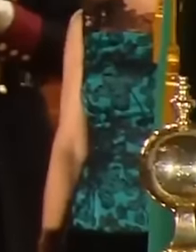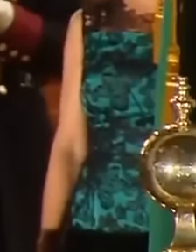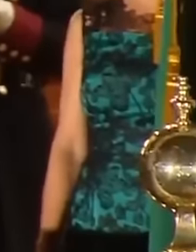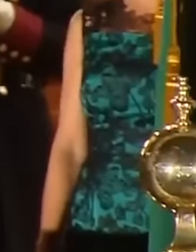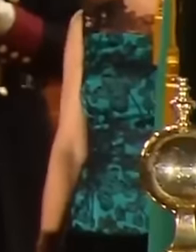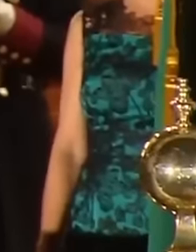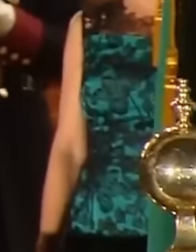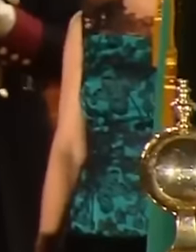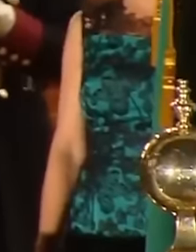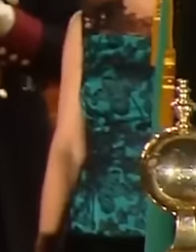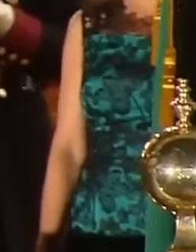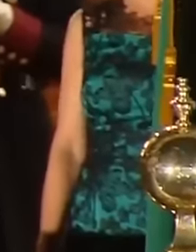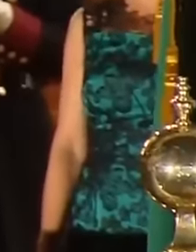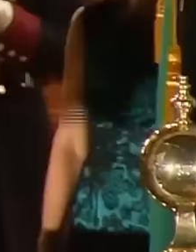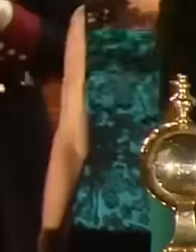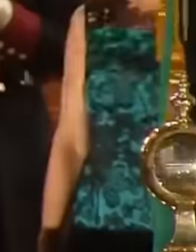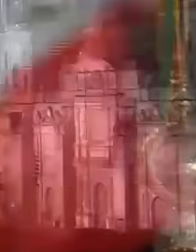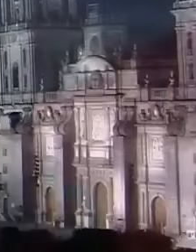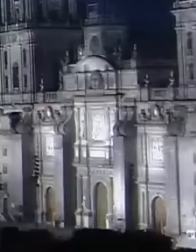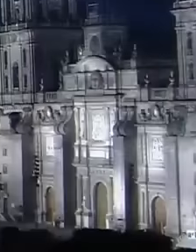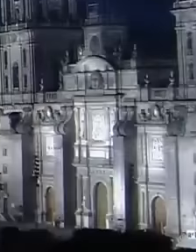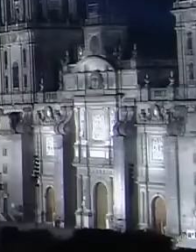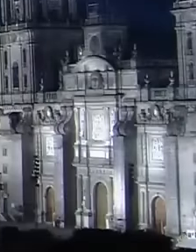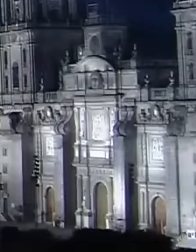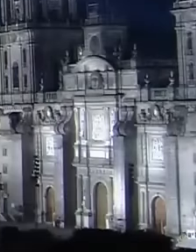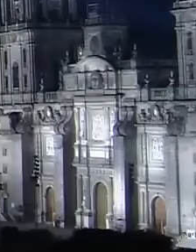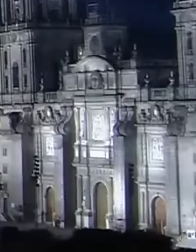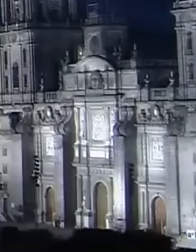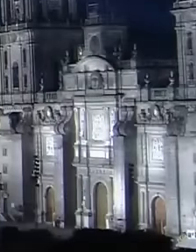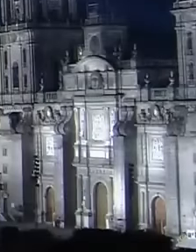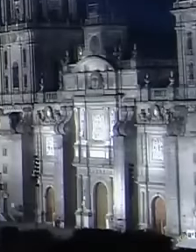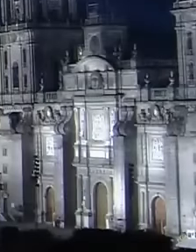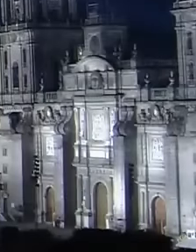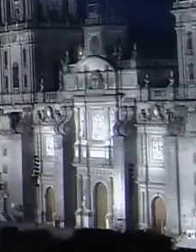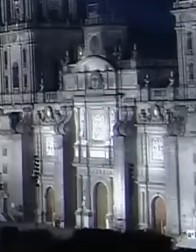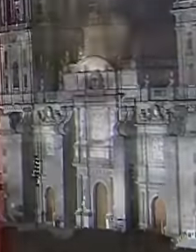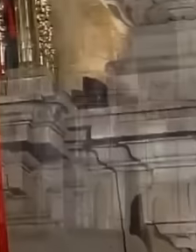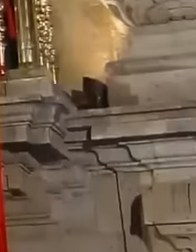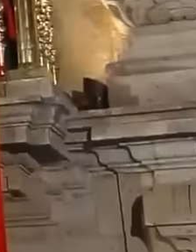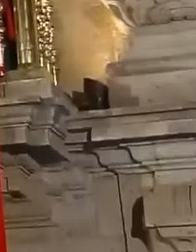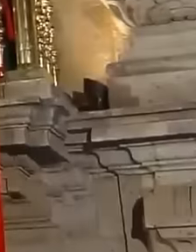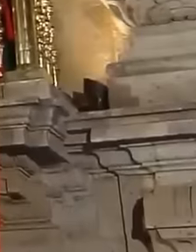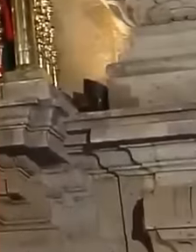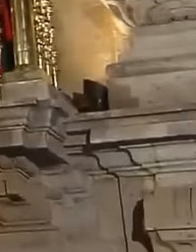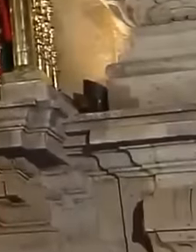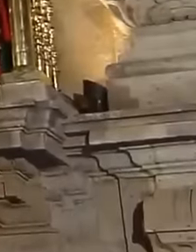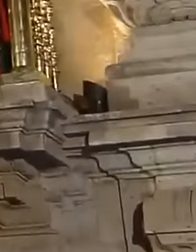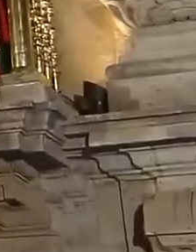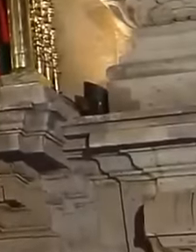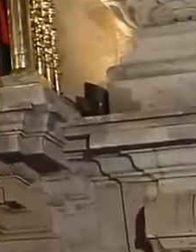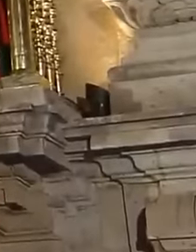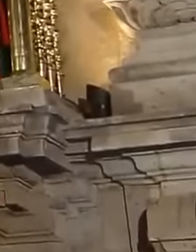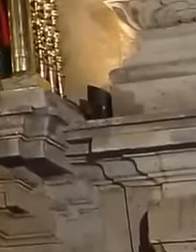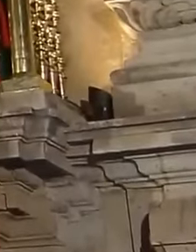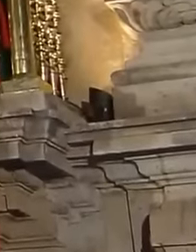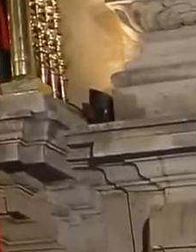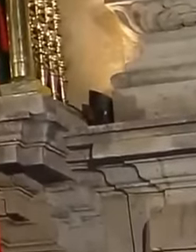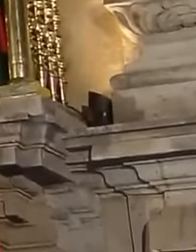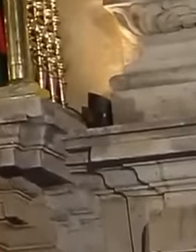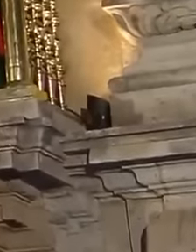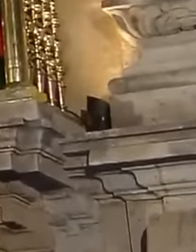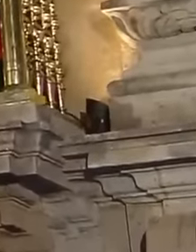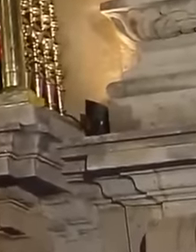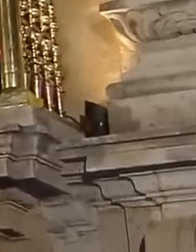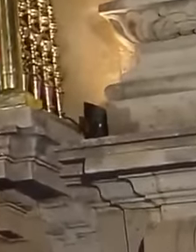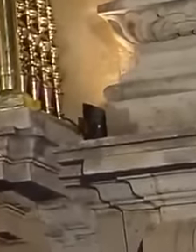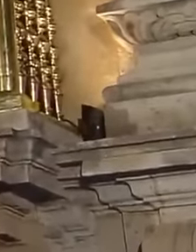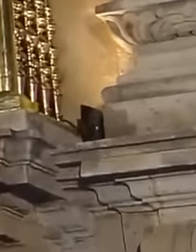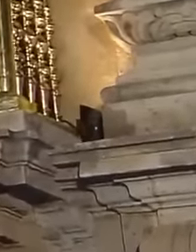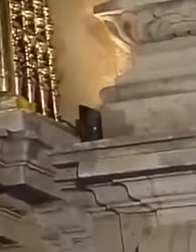there are difficult moments and there are other moments of great satisfaction and great joy.